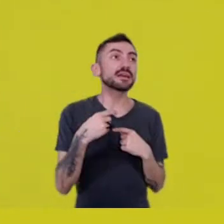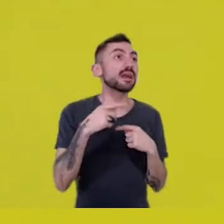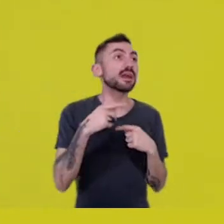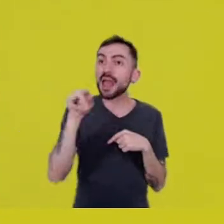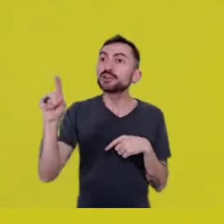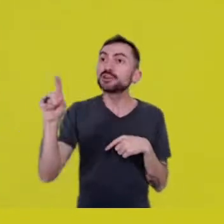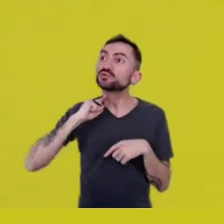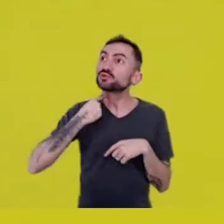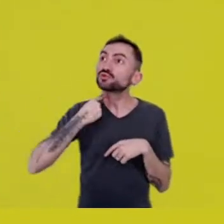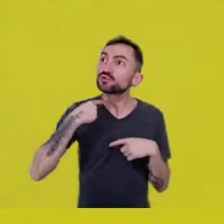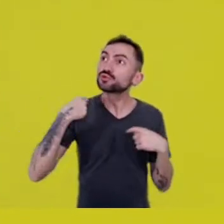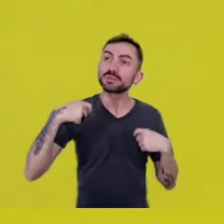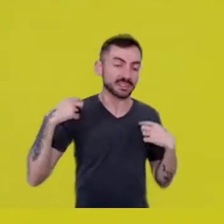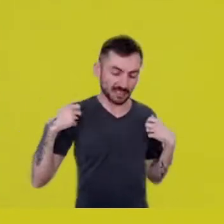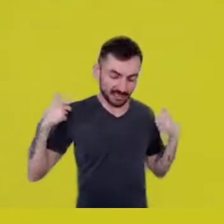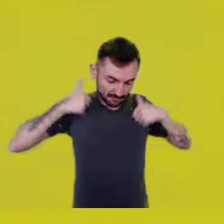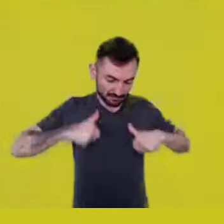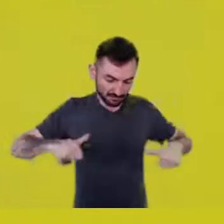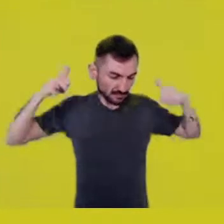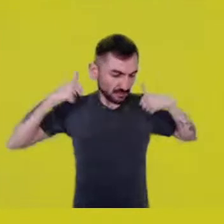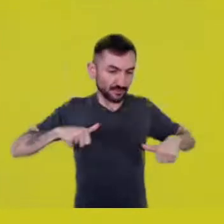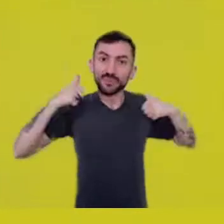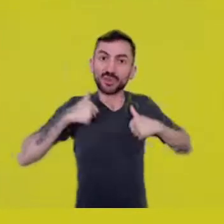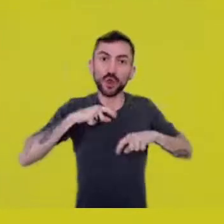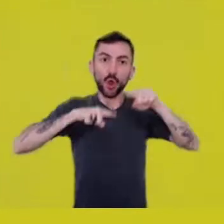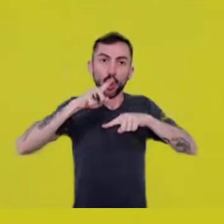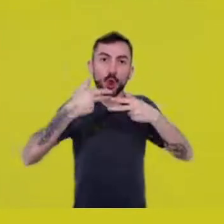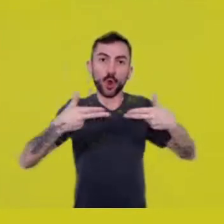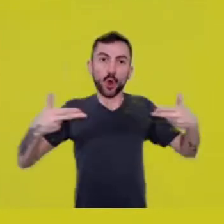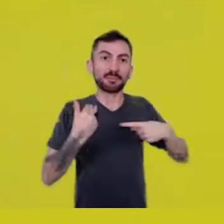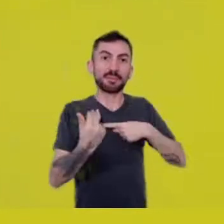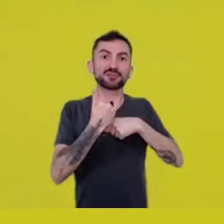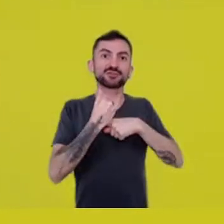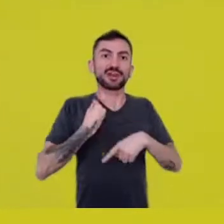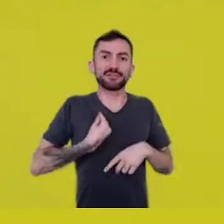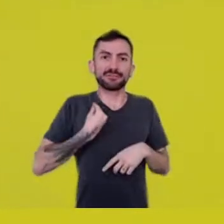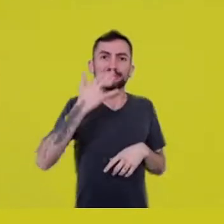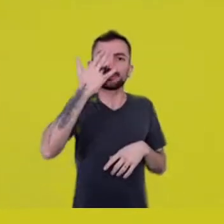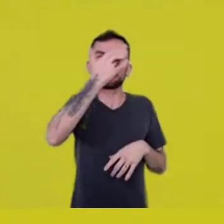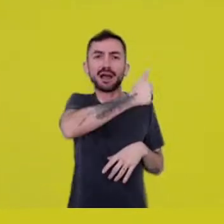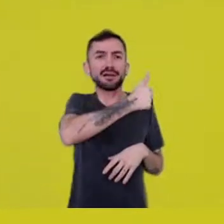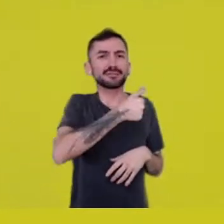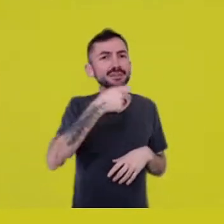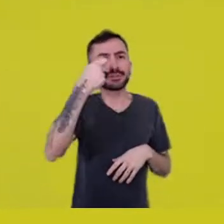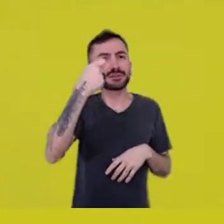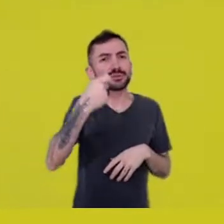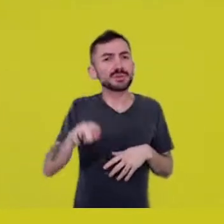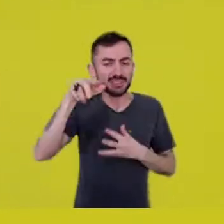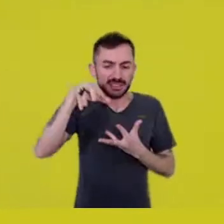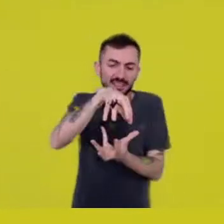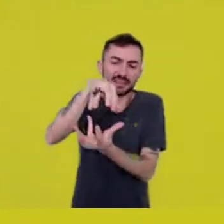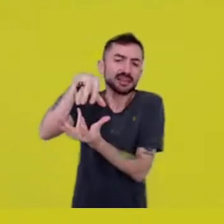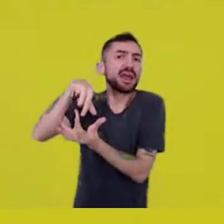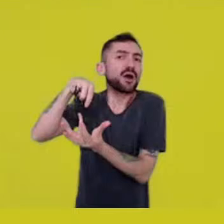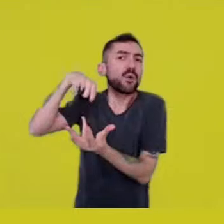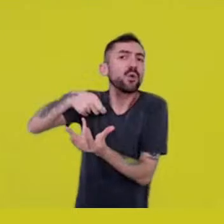We don’t need equipment to live on Earth. Earth is our mother. We’re inside her belly. We don’t need any equipment at all.